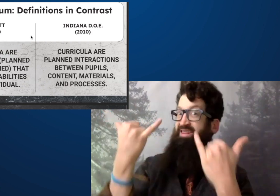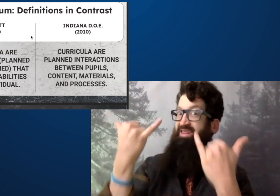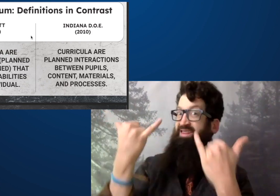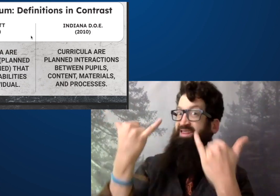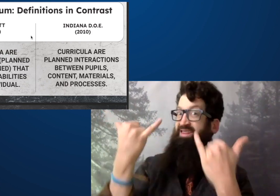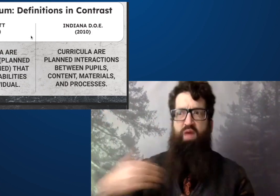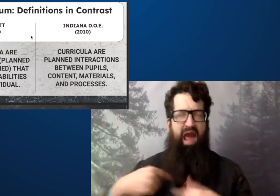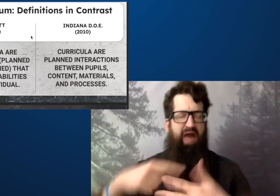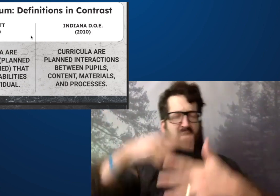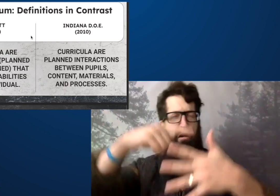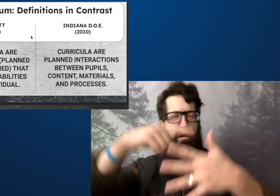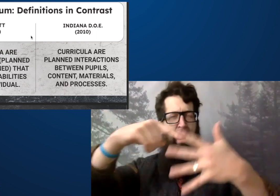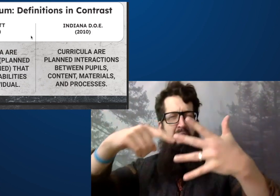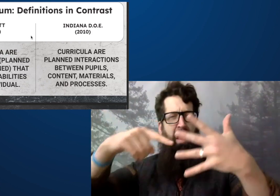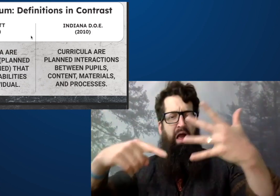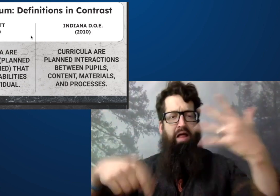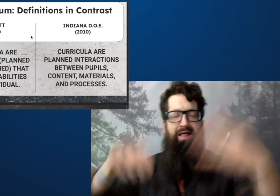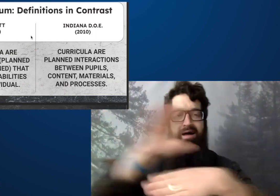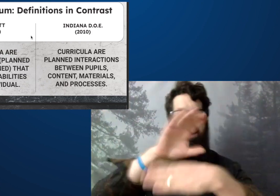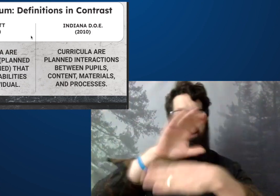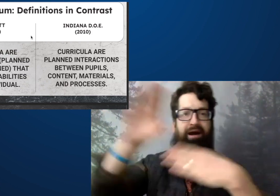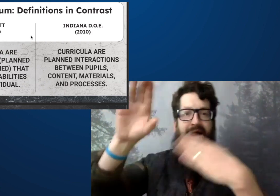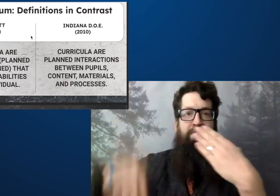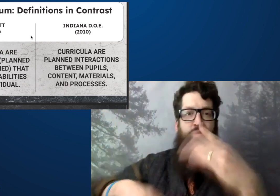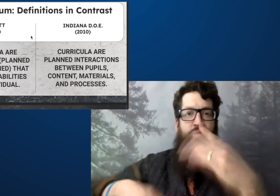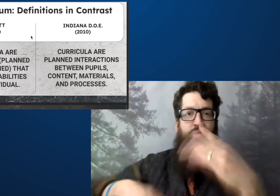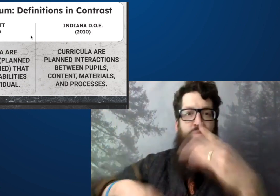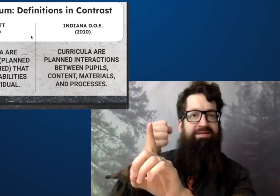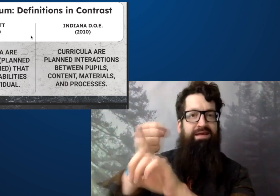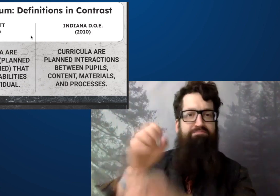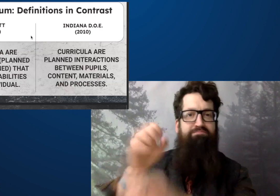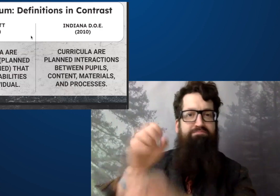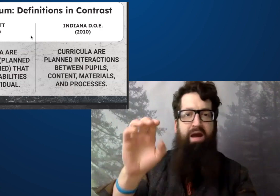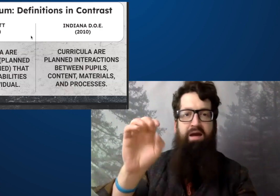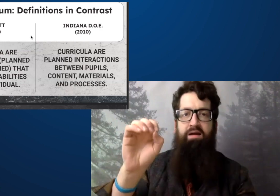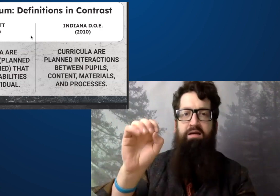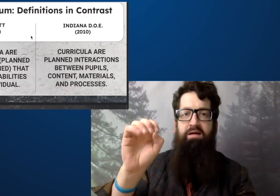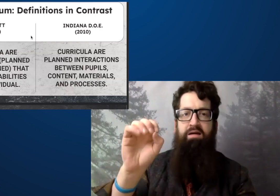all of these atrocities that have taken place